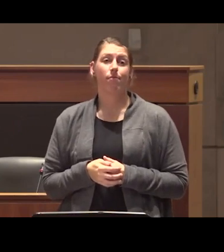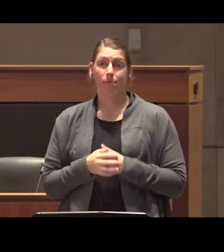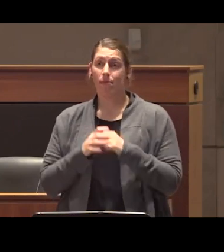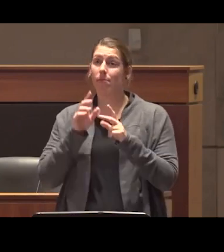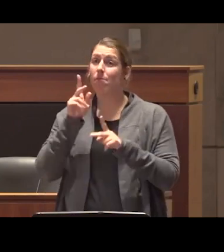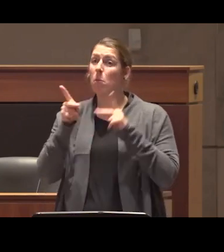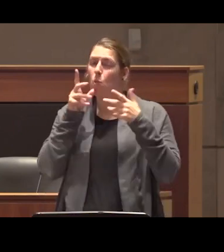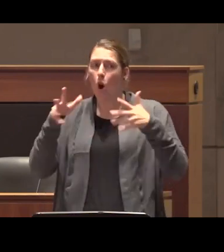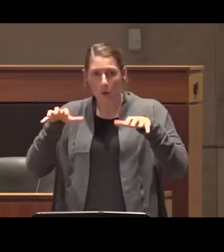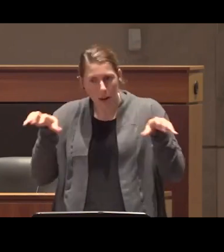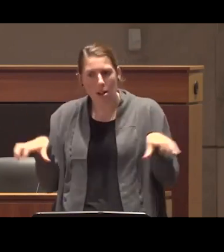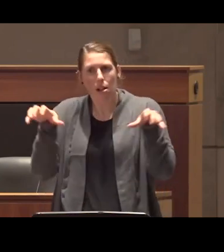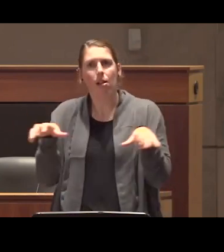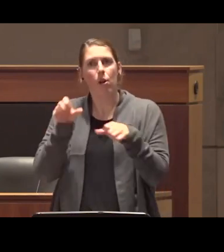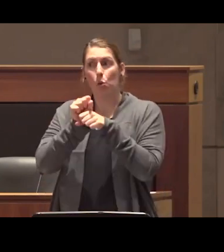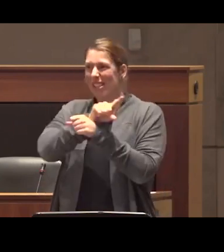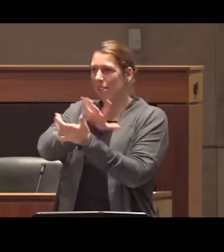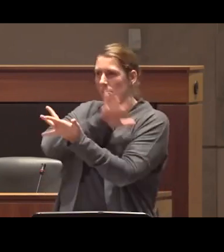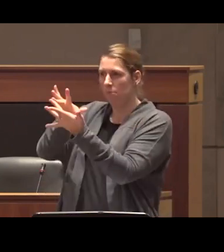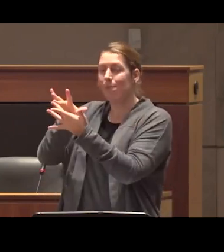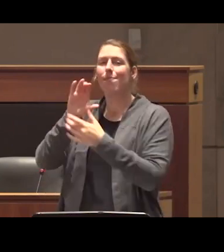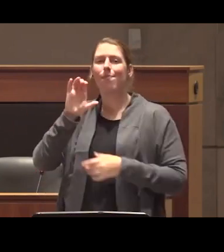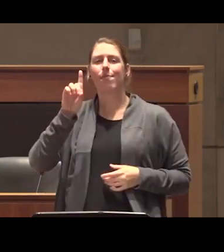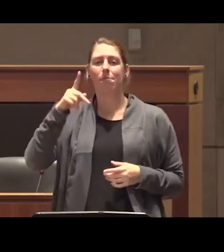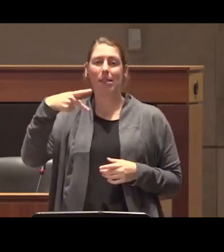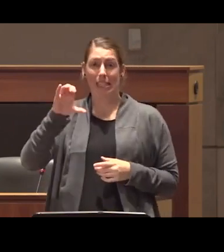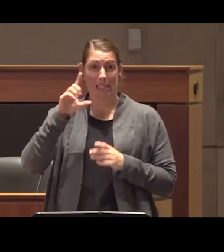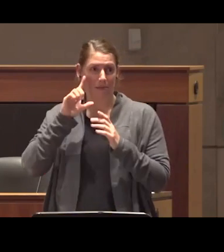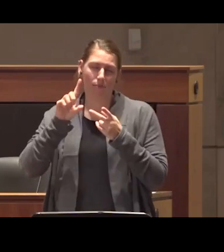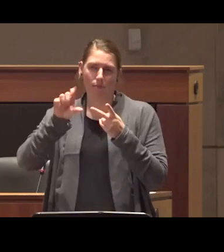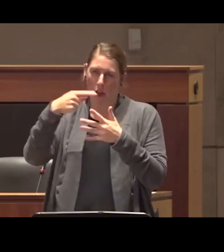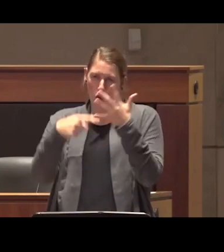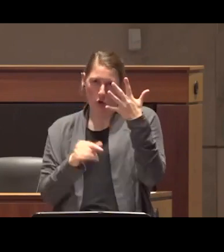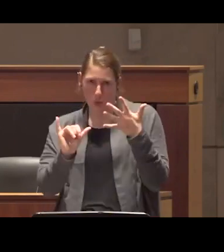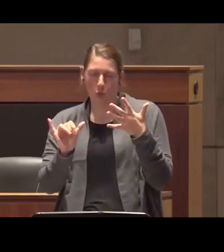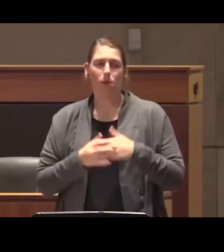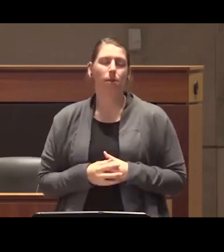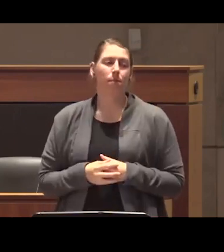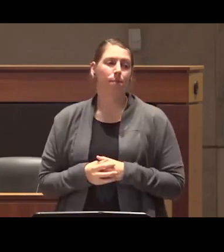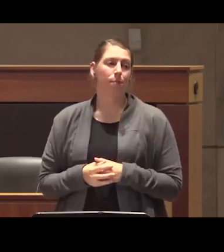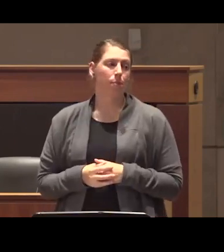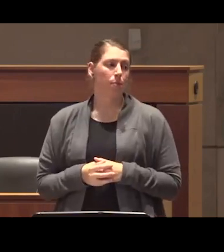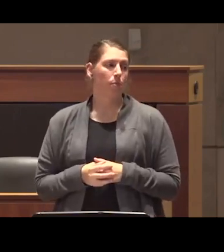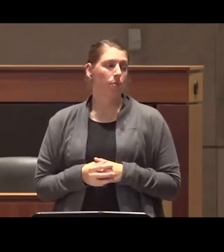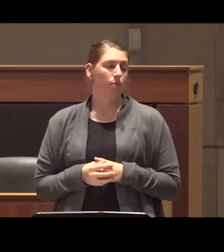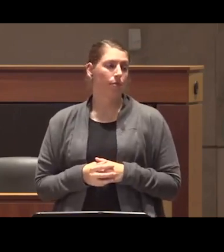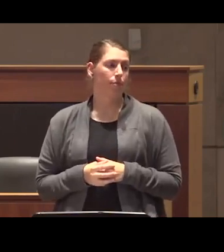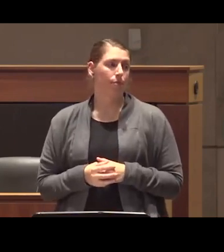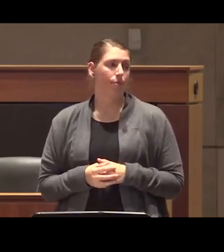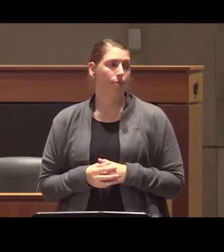of doing that work on a longer term basis cdpc included but certainly not limited to cdpc write